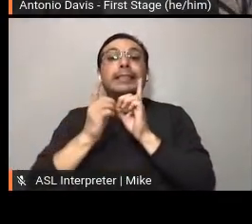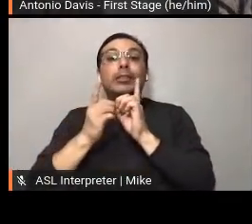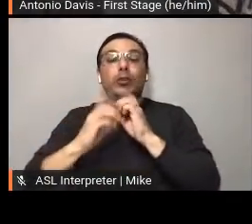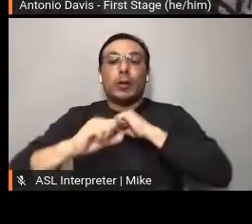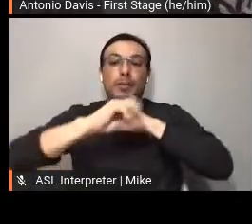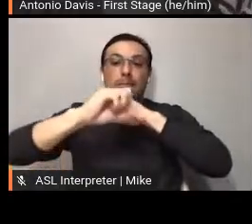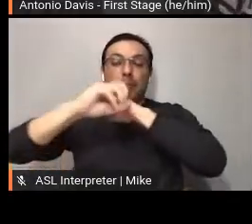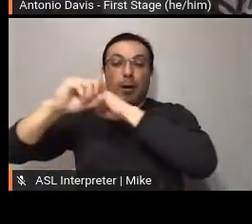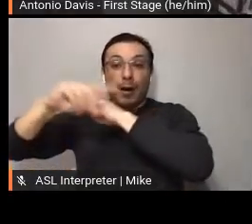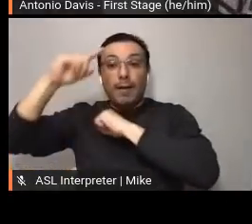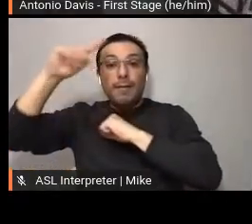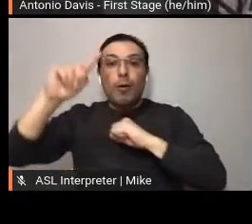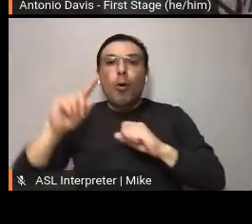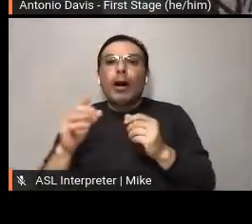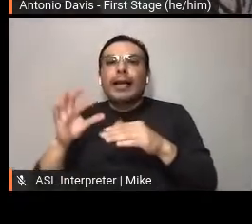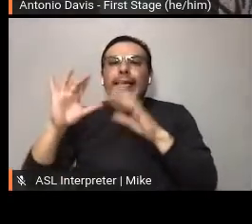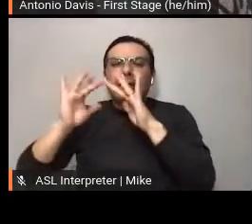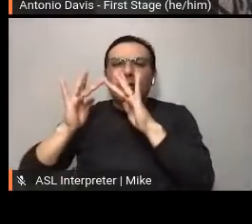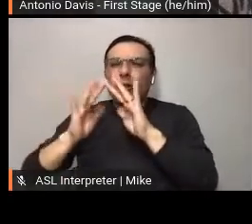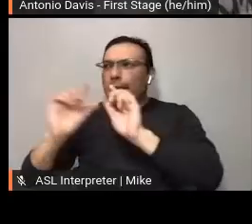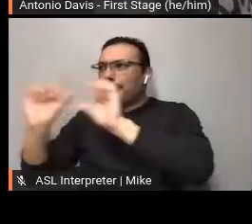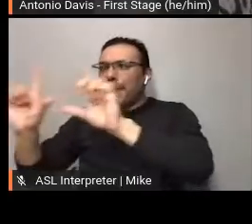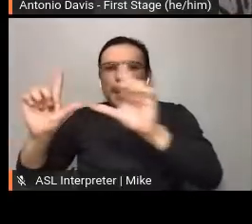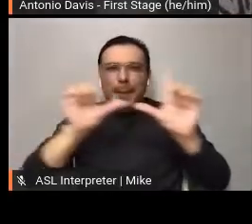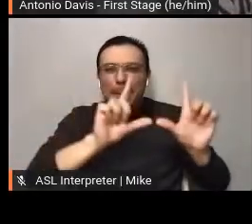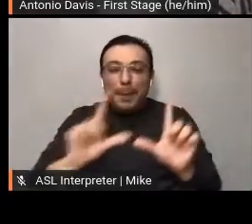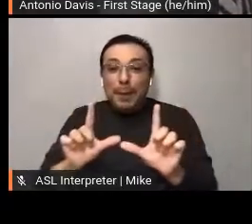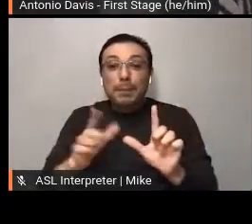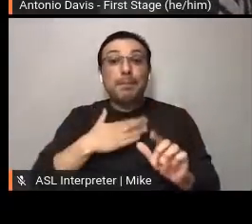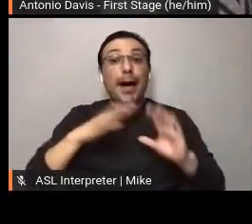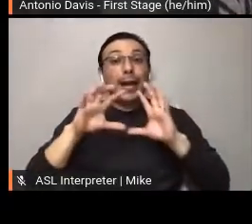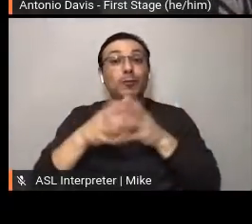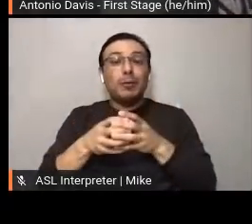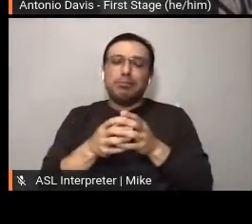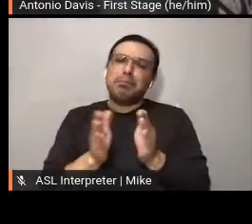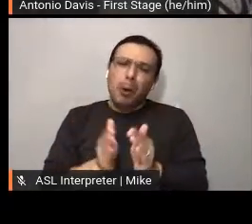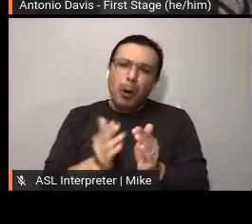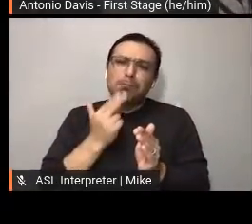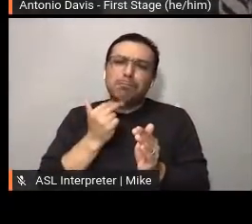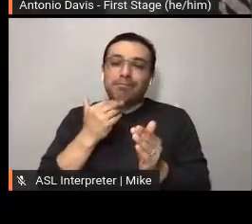innovation alongside a small and mighty team. In a normal performance